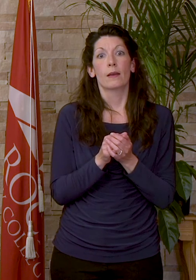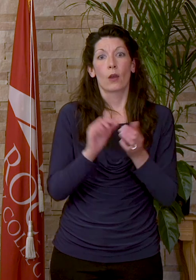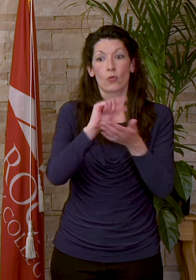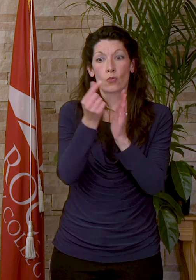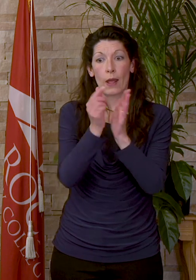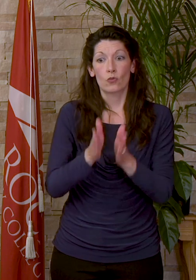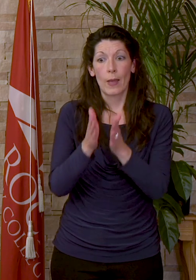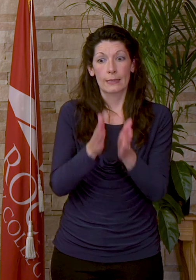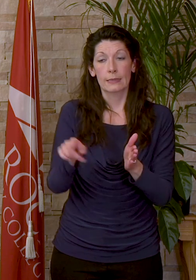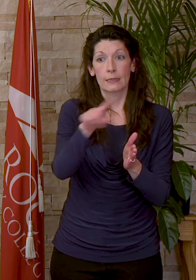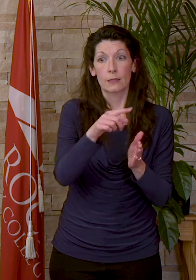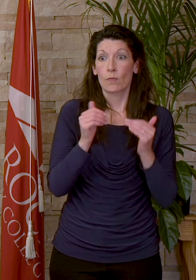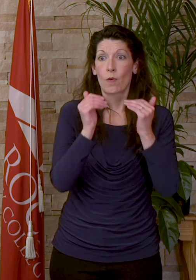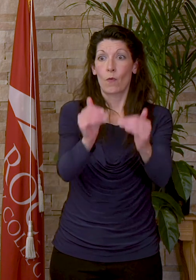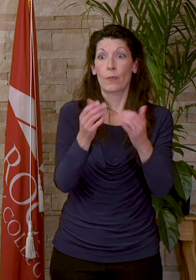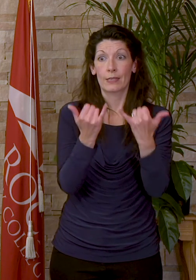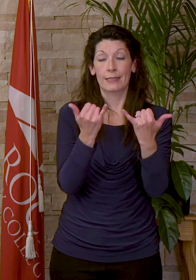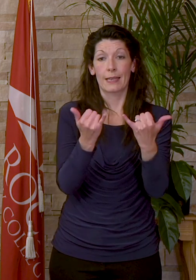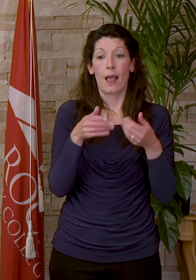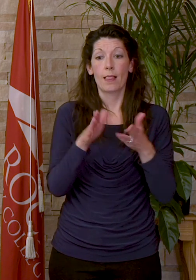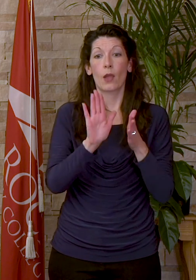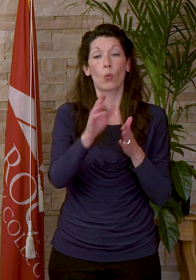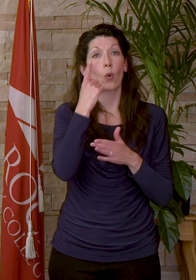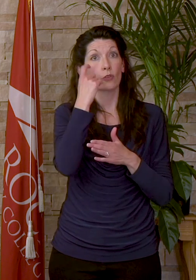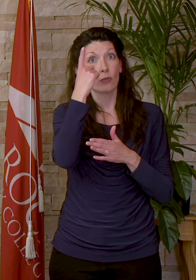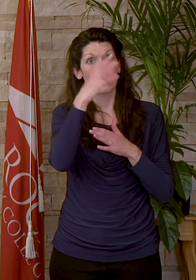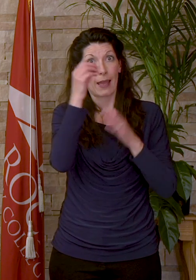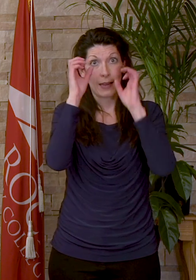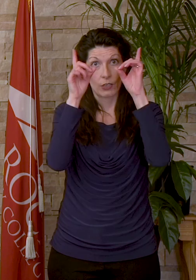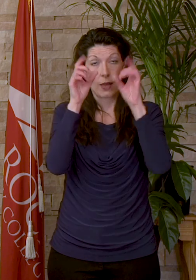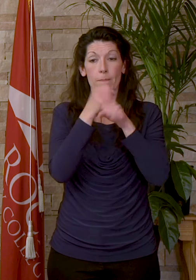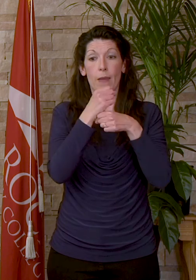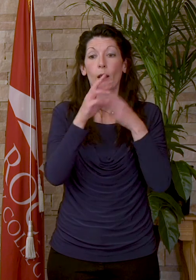as you go forth today, let your dreams and education make the world a better place